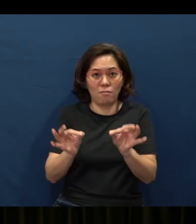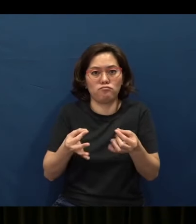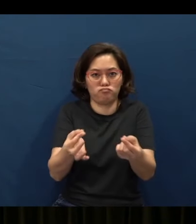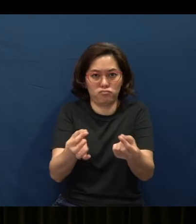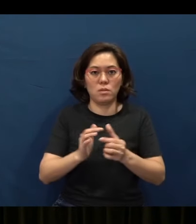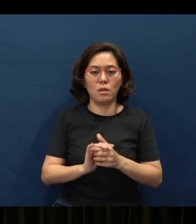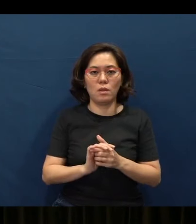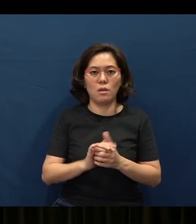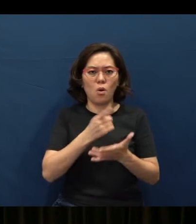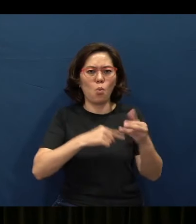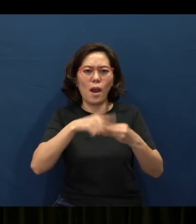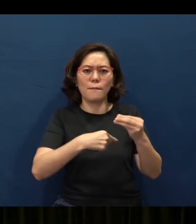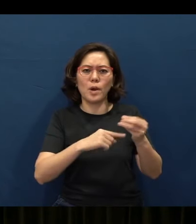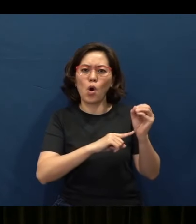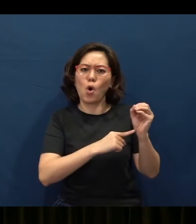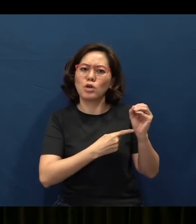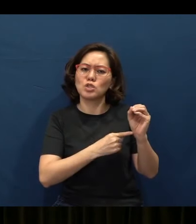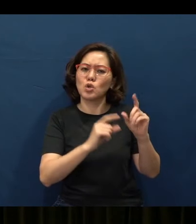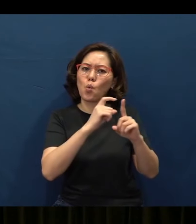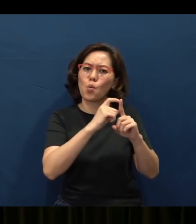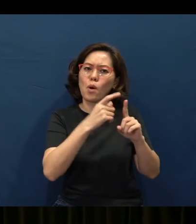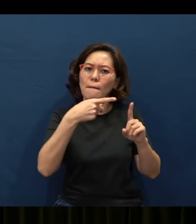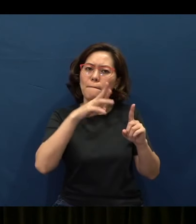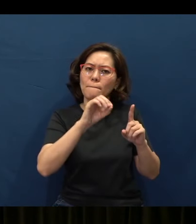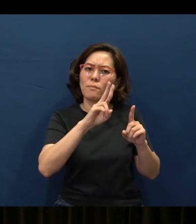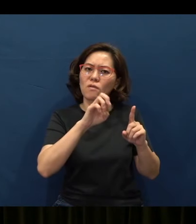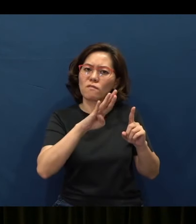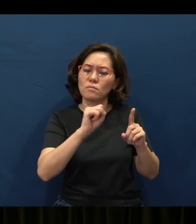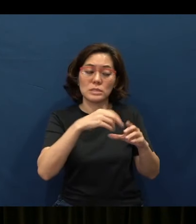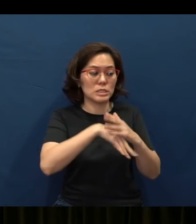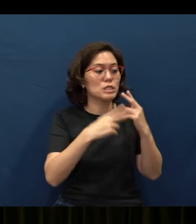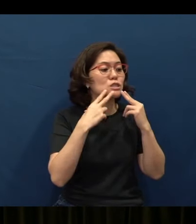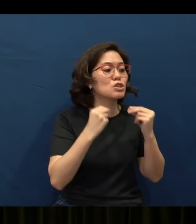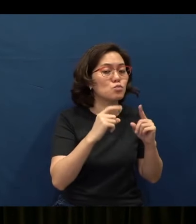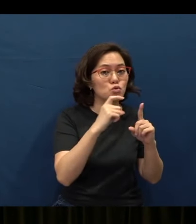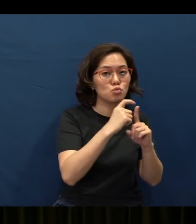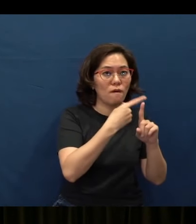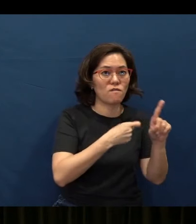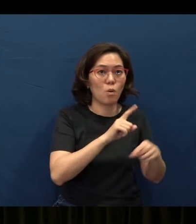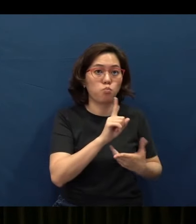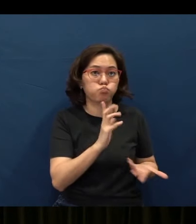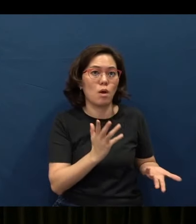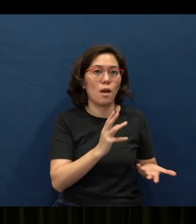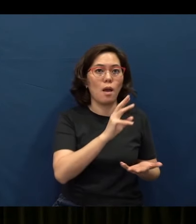What about the origin (of the) word “proverbs”? Well, in Hebrew, the word “proverbs” is actually from the word “masal”, okay,